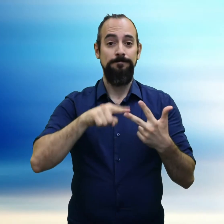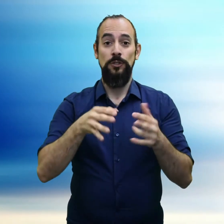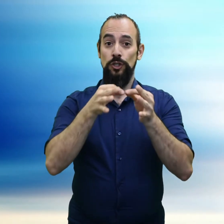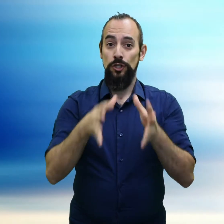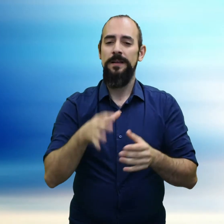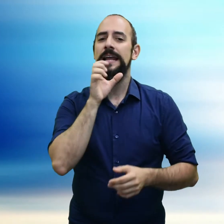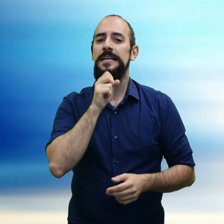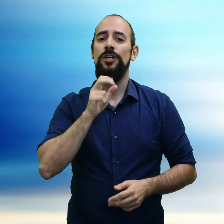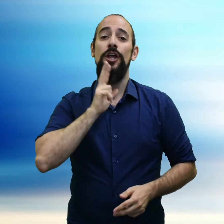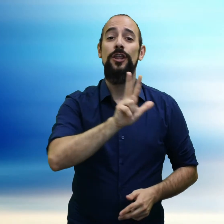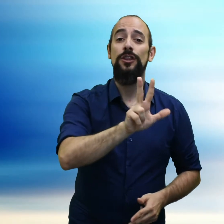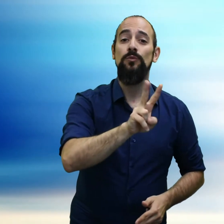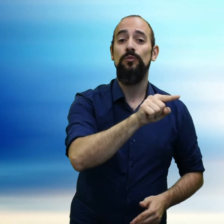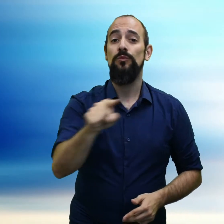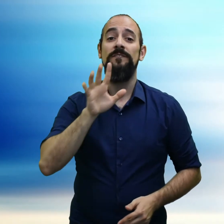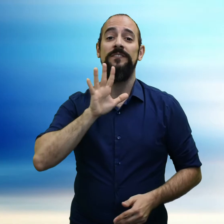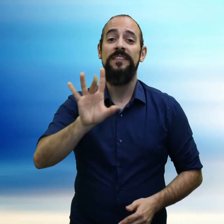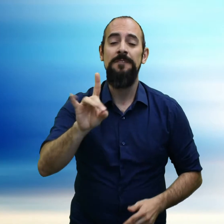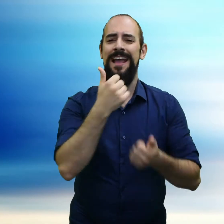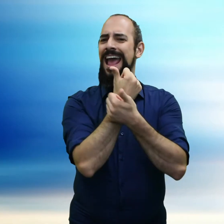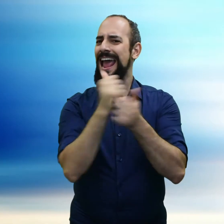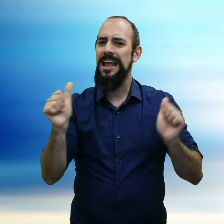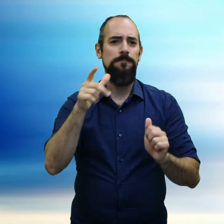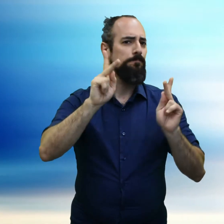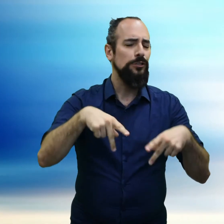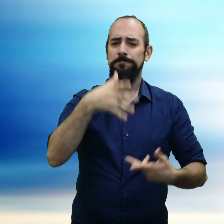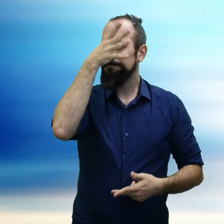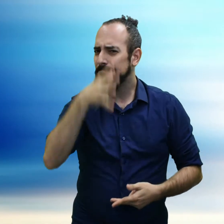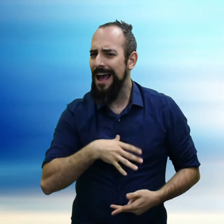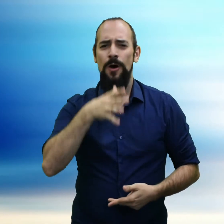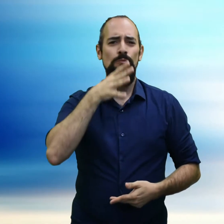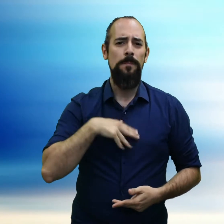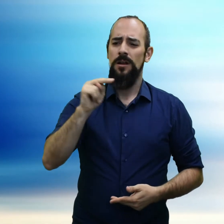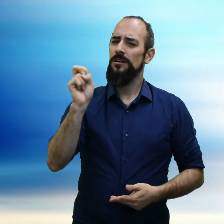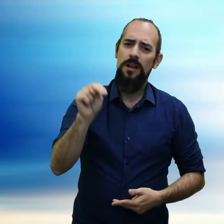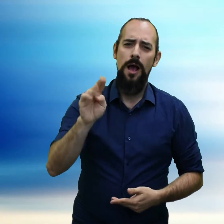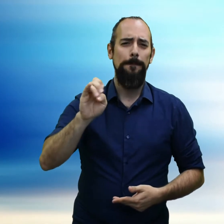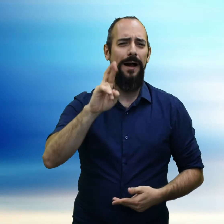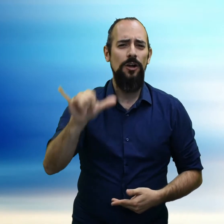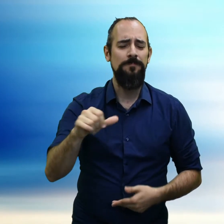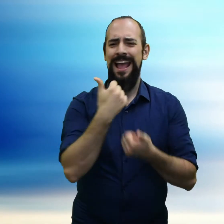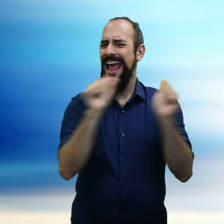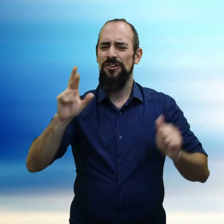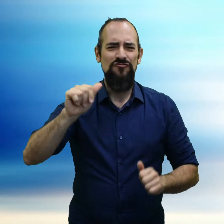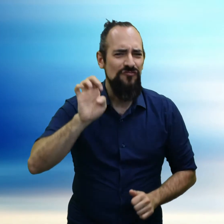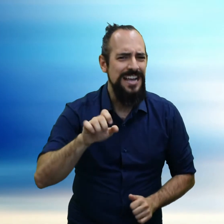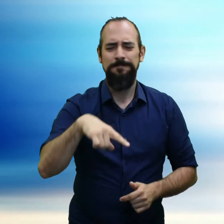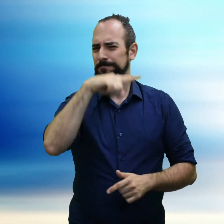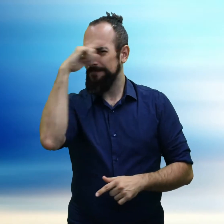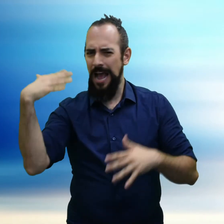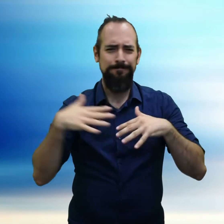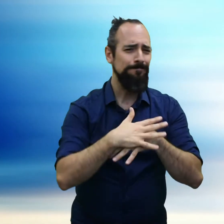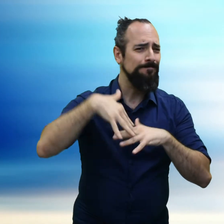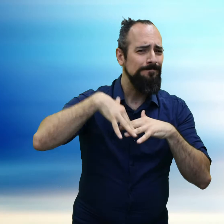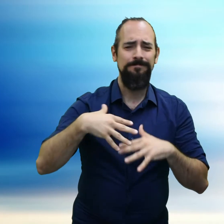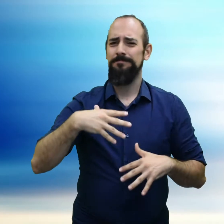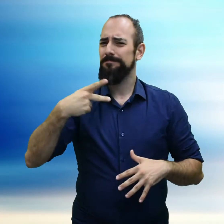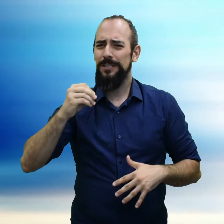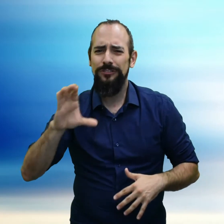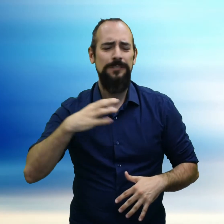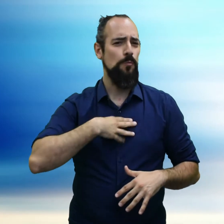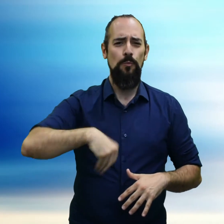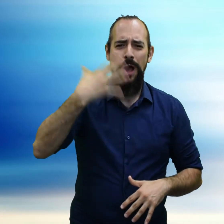Third: an actor of any gender (female, male, non-binary), aged 32 to 58 to play the role of an ASL-English interpreter of any ethnicities (Black, Indigenous, POC, white).